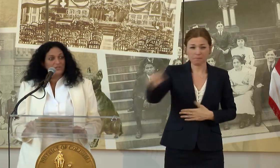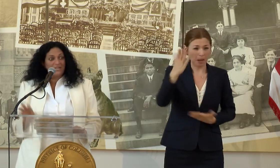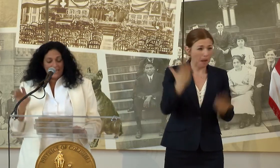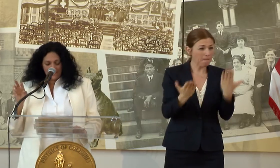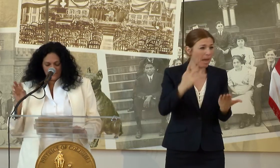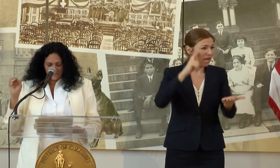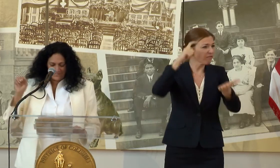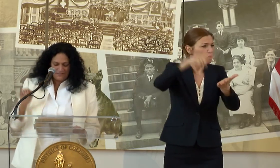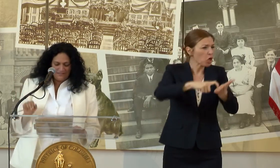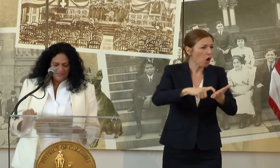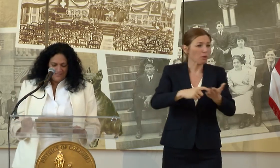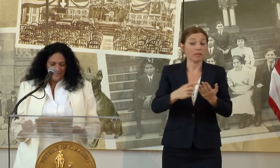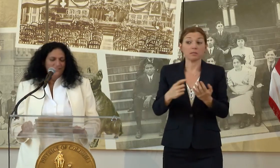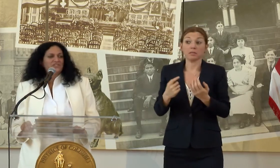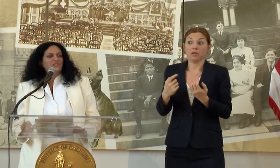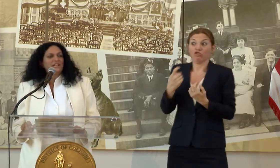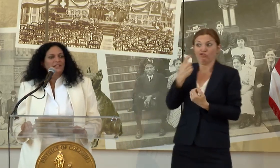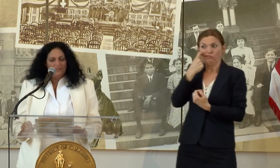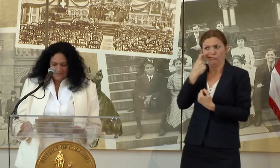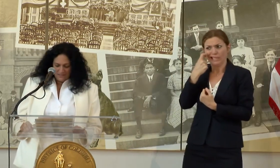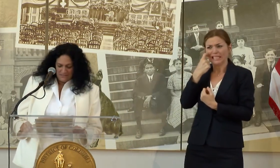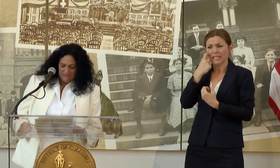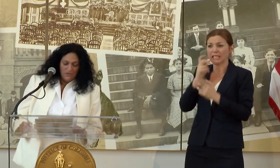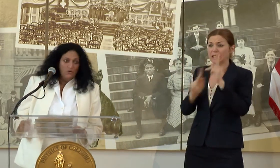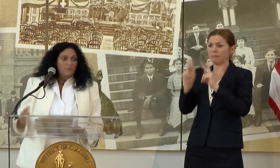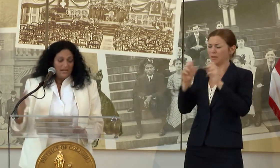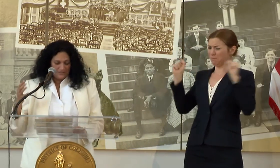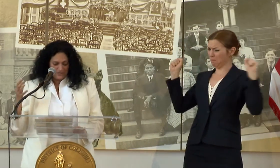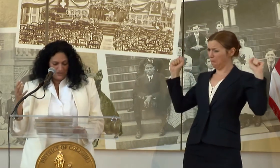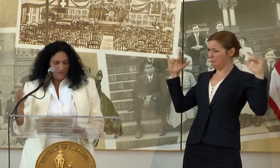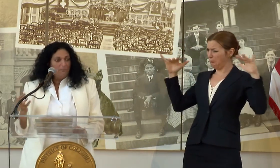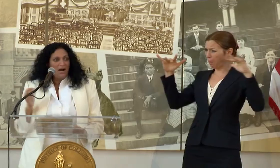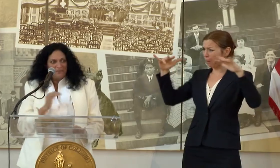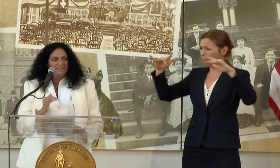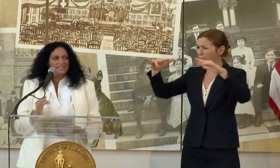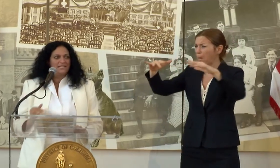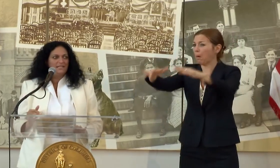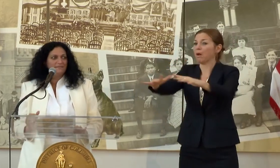CREATIVES AND DISCERNING GOURMANDS MOBBING THE CITY IN